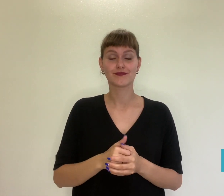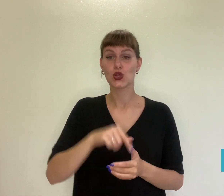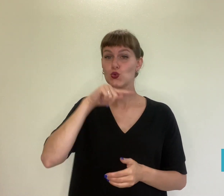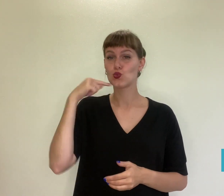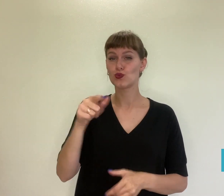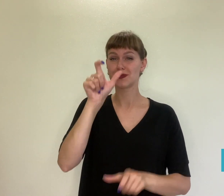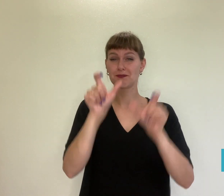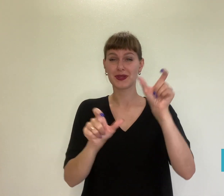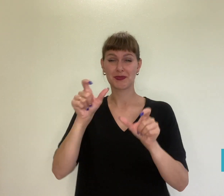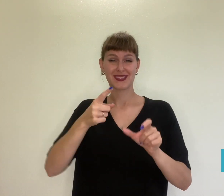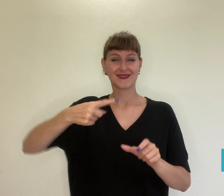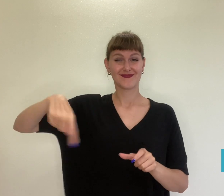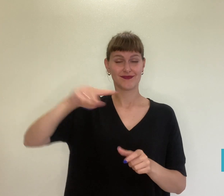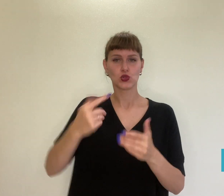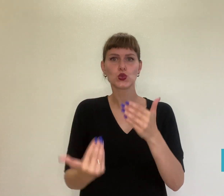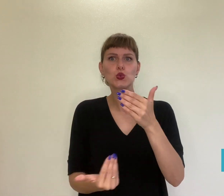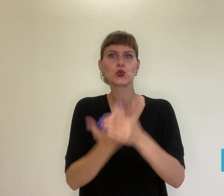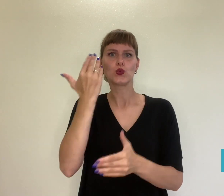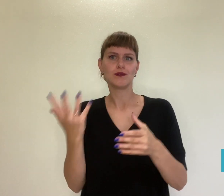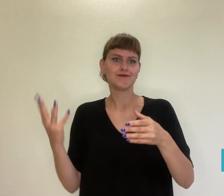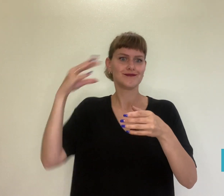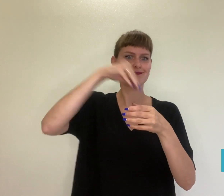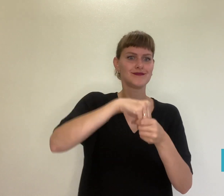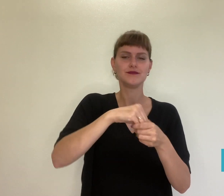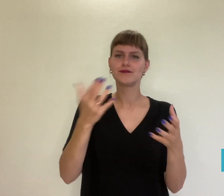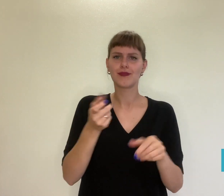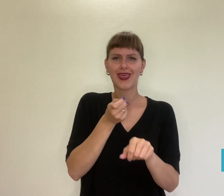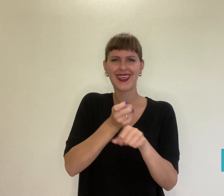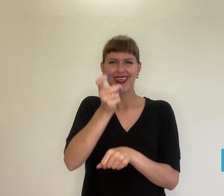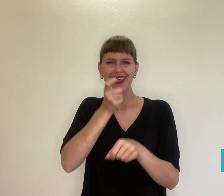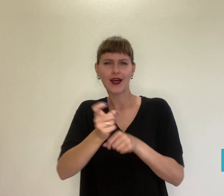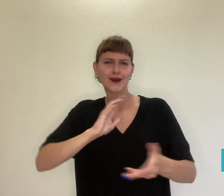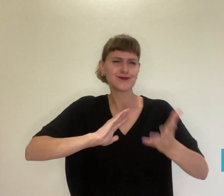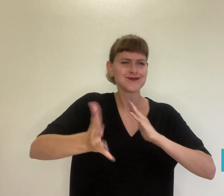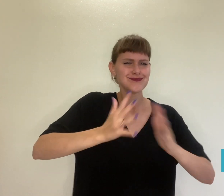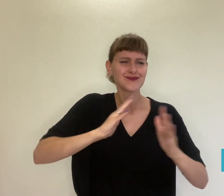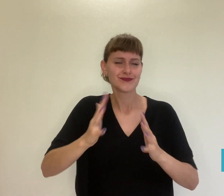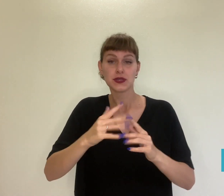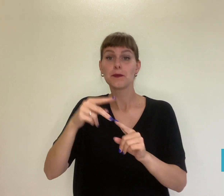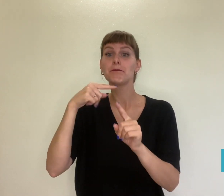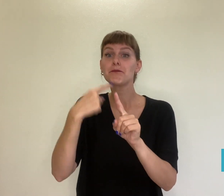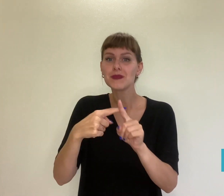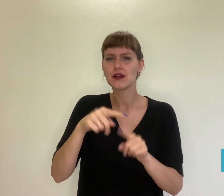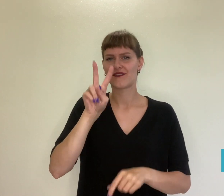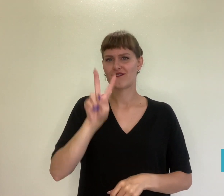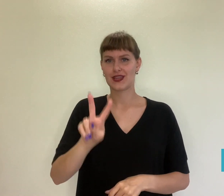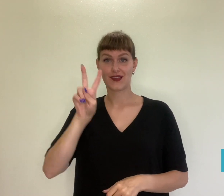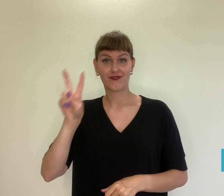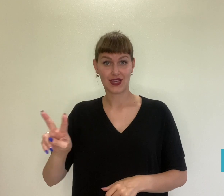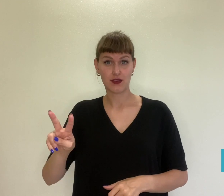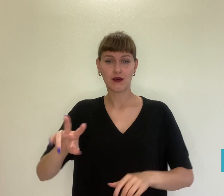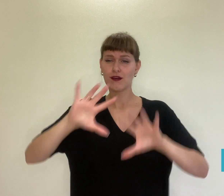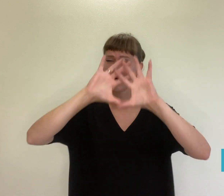there was something new - stand-up comedy and Visual Vernacular (VV).